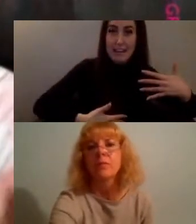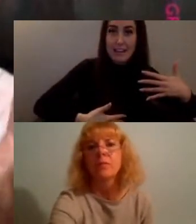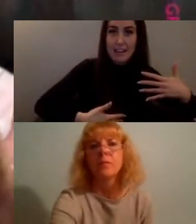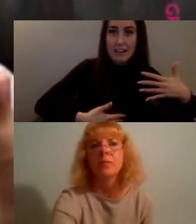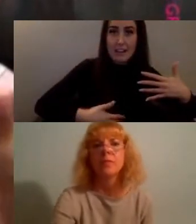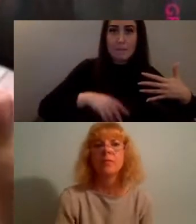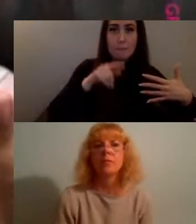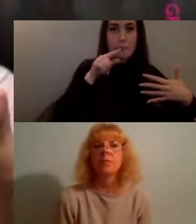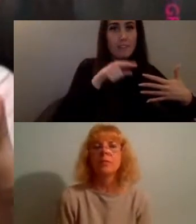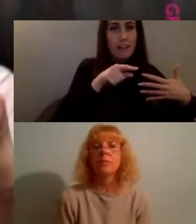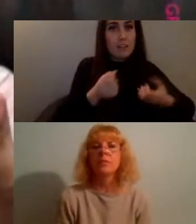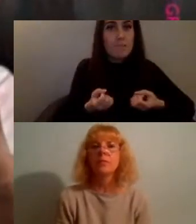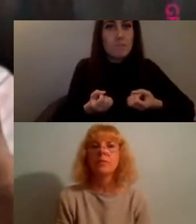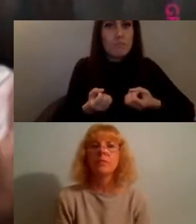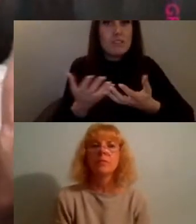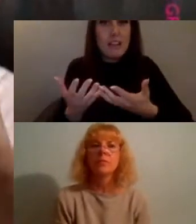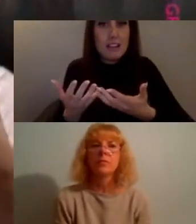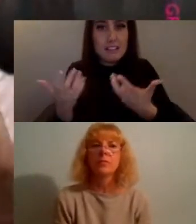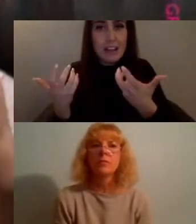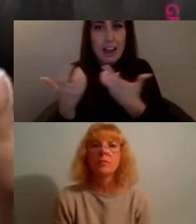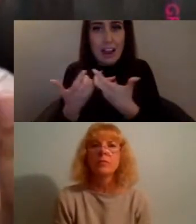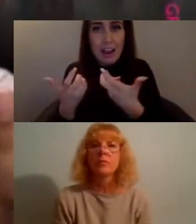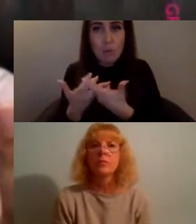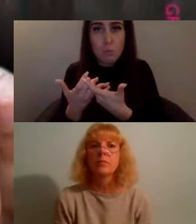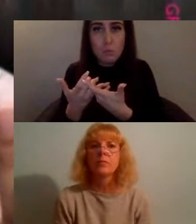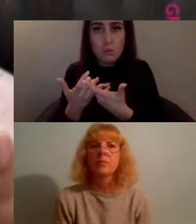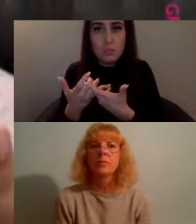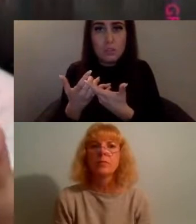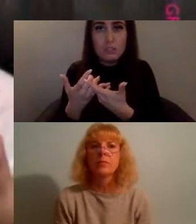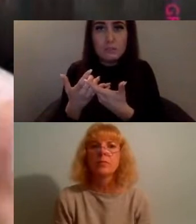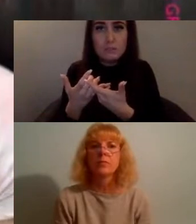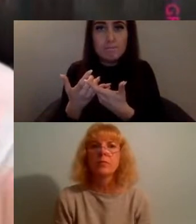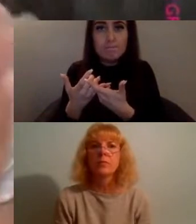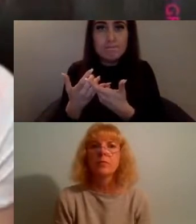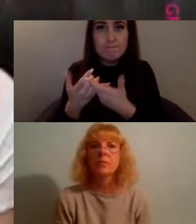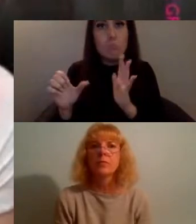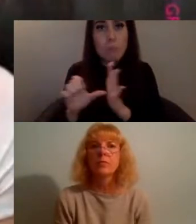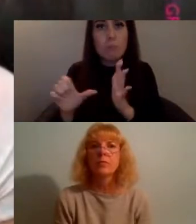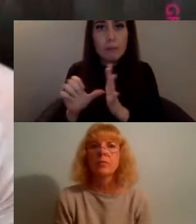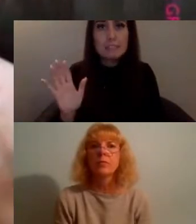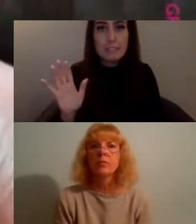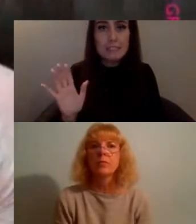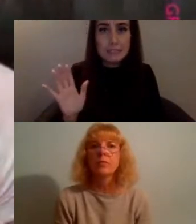that's something that i'm finding much more problematic now than ever before because usually